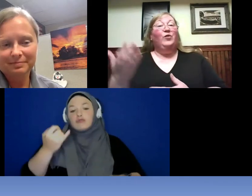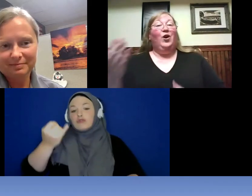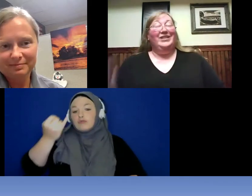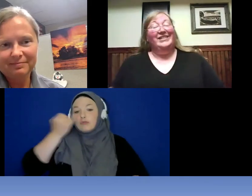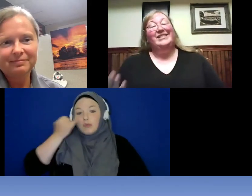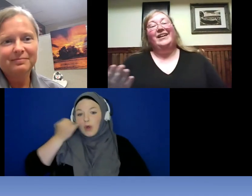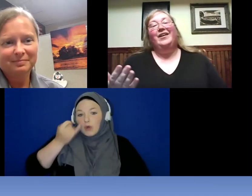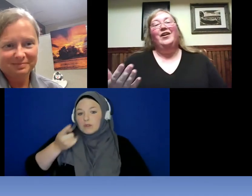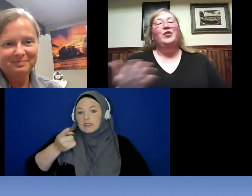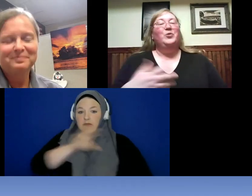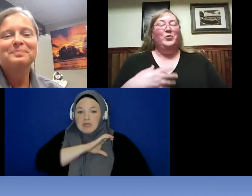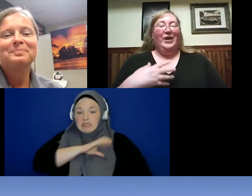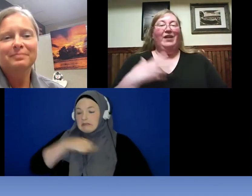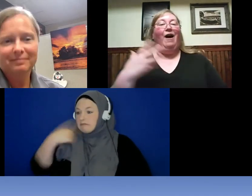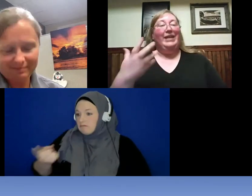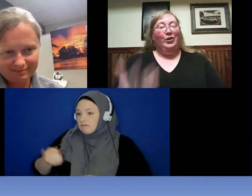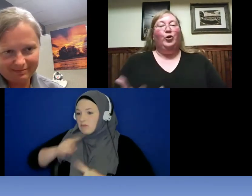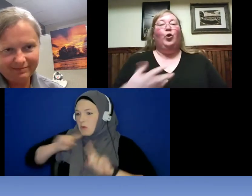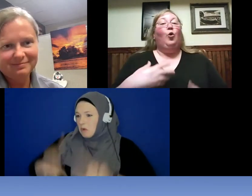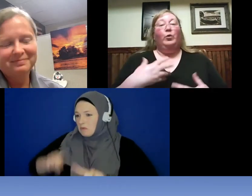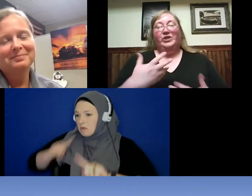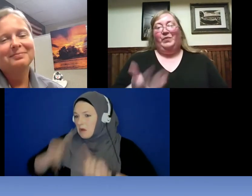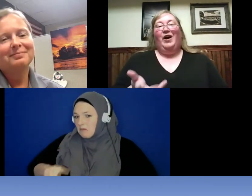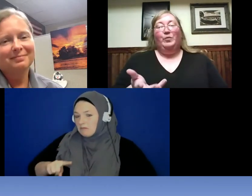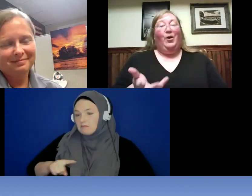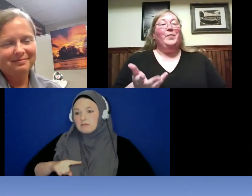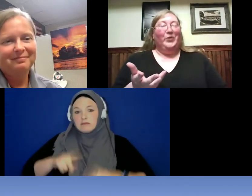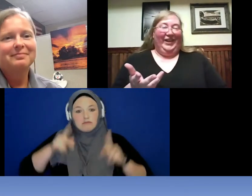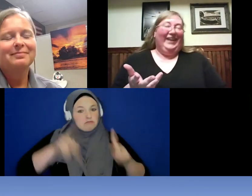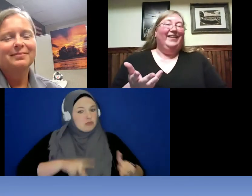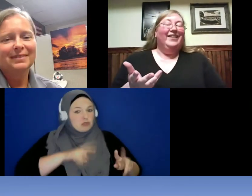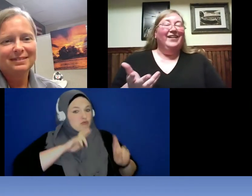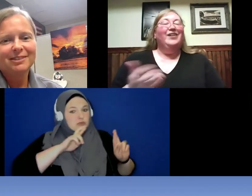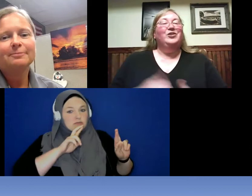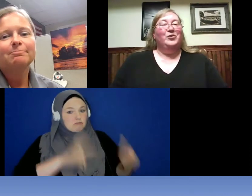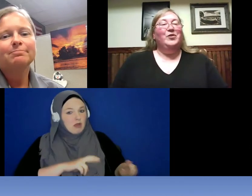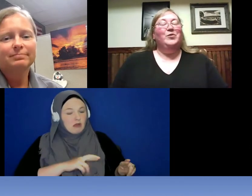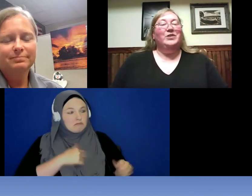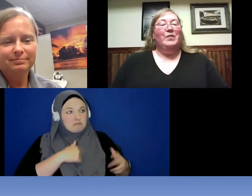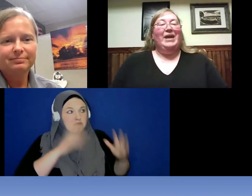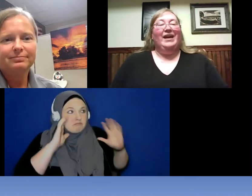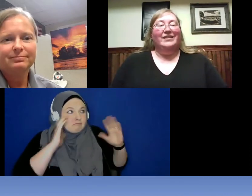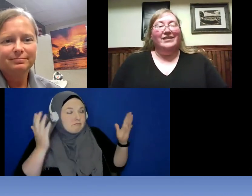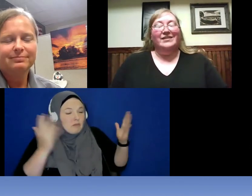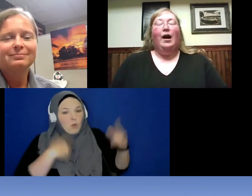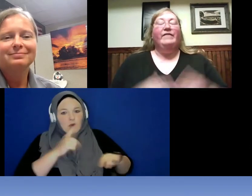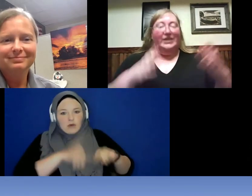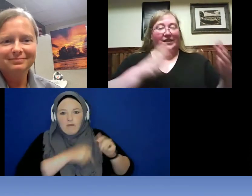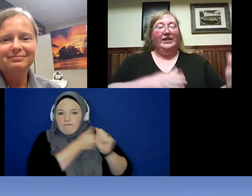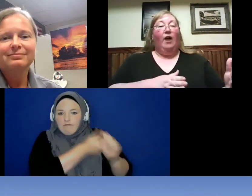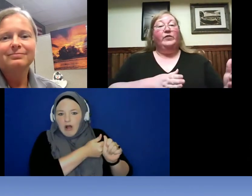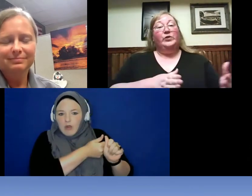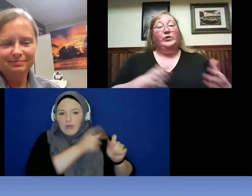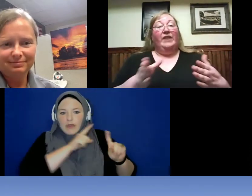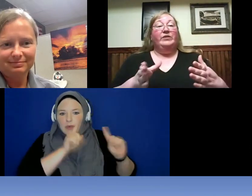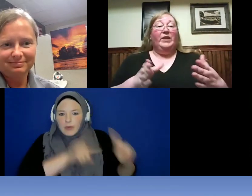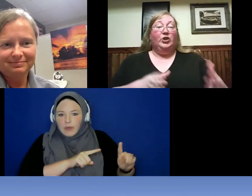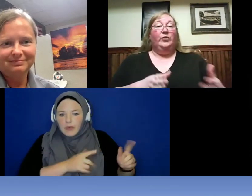autistic who can't hear or respond properly to those commands obviously the officers have to make sure that